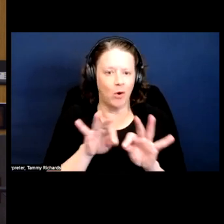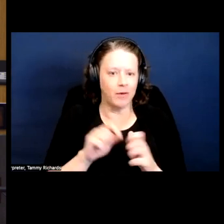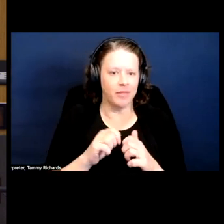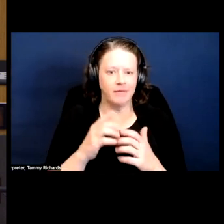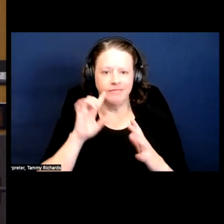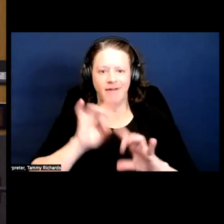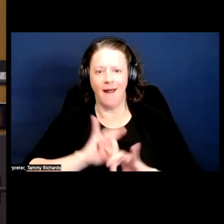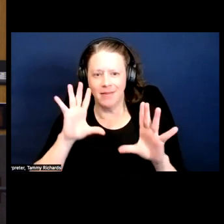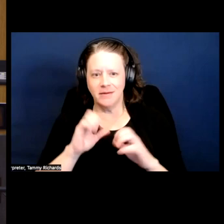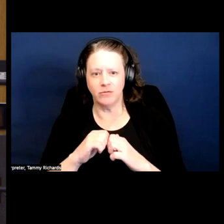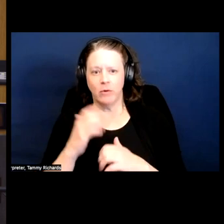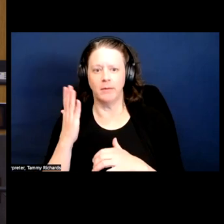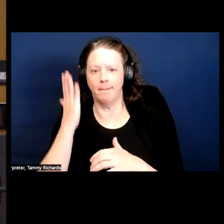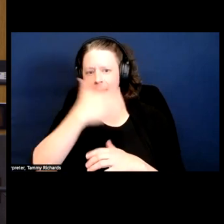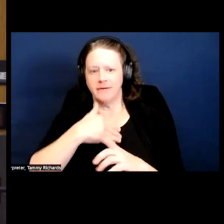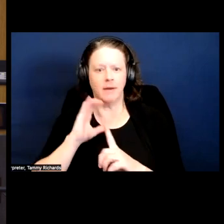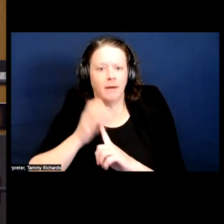to me, it's not worth it anymore.